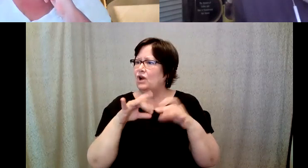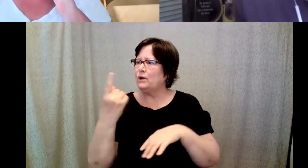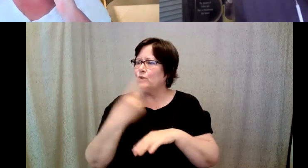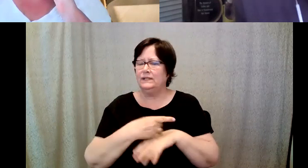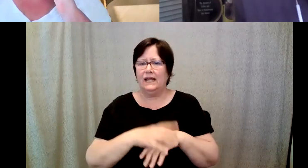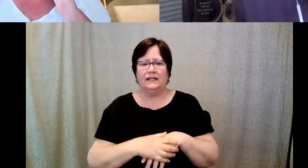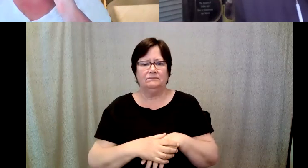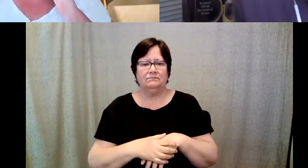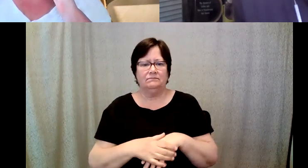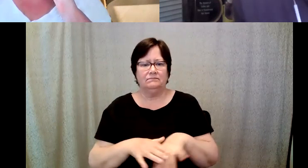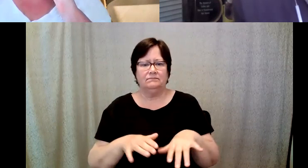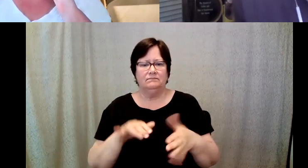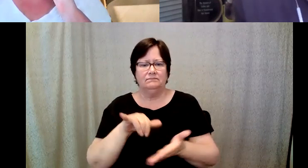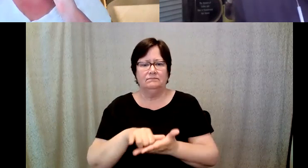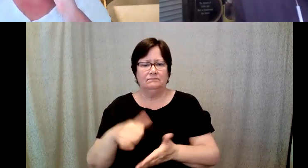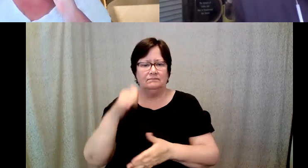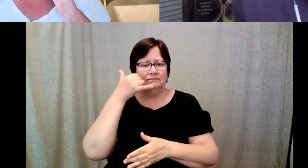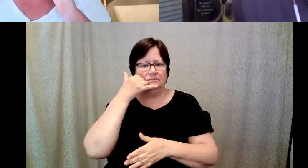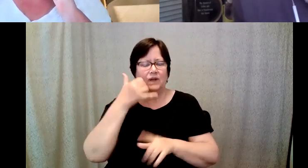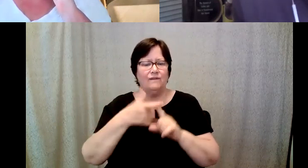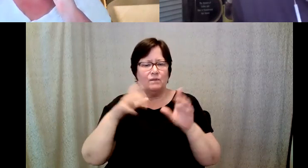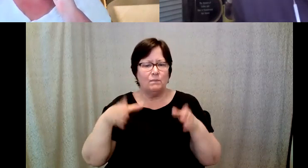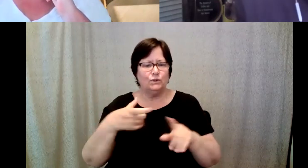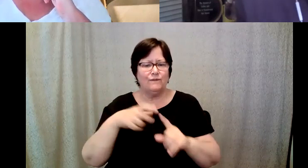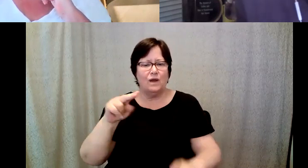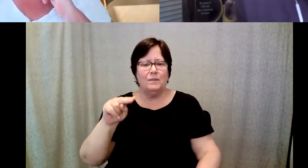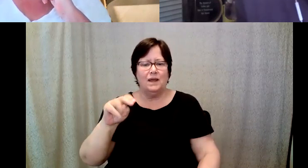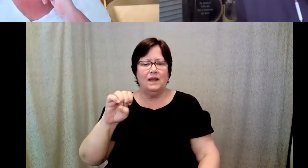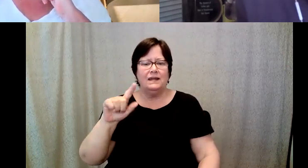D. Major Cohen: from someone from Nestle's on Starbucks and Nestle's have a wonderful